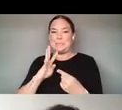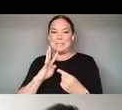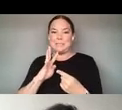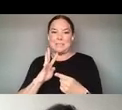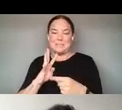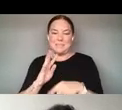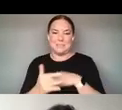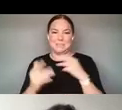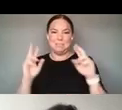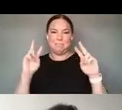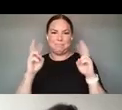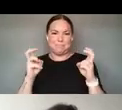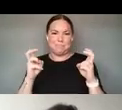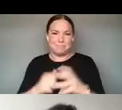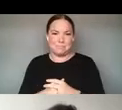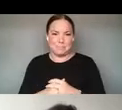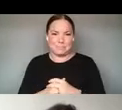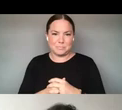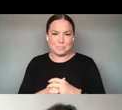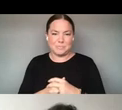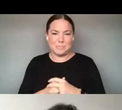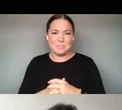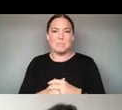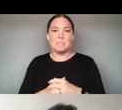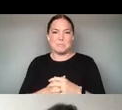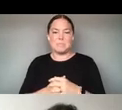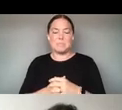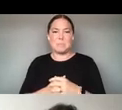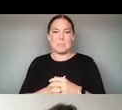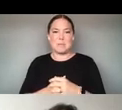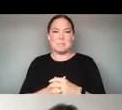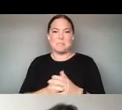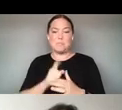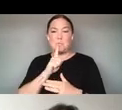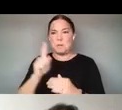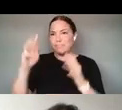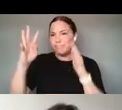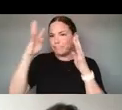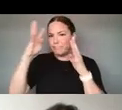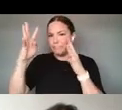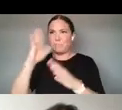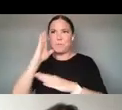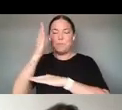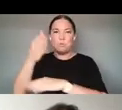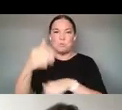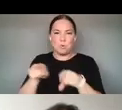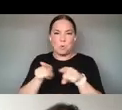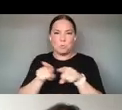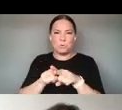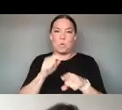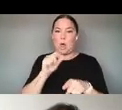GOVERN COMPUTERS NOT ONLY TODAY BUT IMAGINES THOSE IN THE FUTURE AS WELL. SO LET'S GET STARTED.